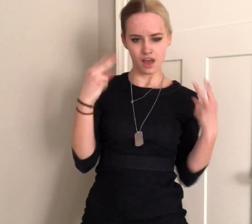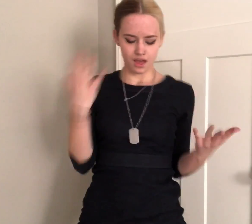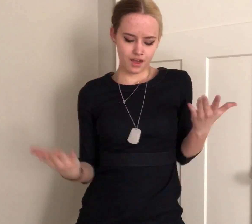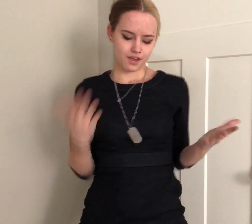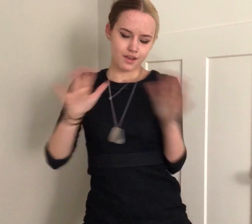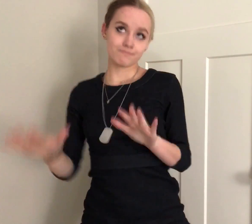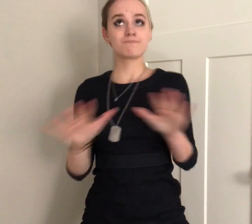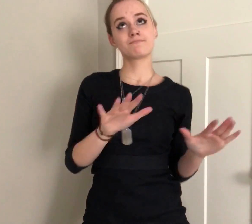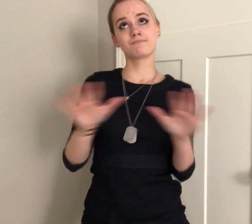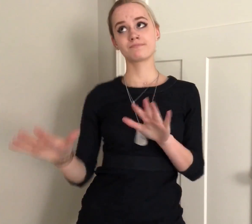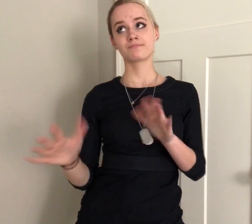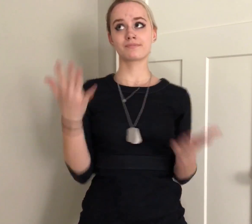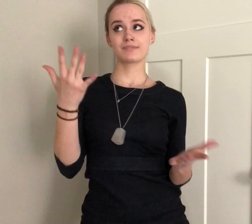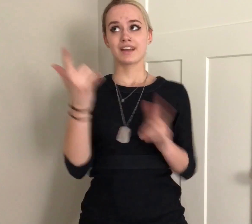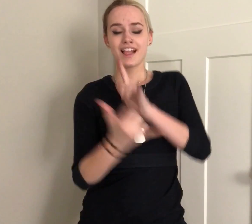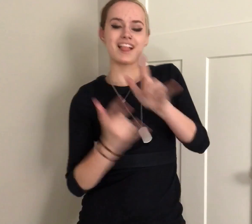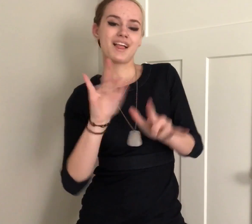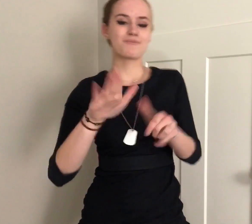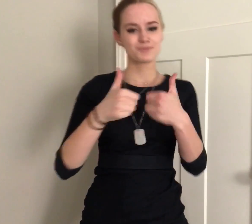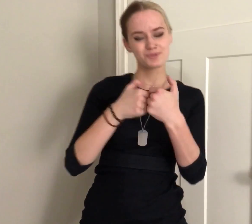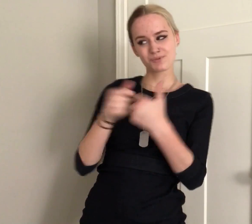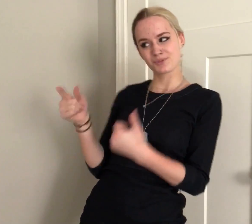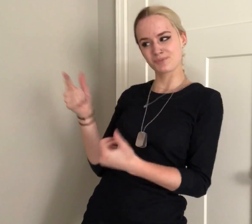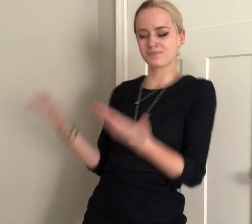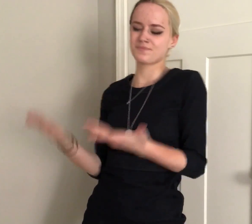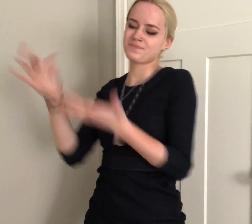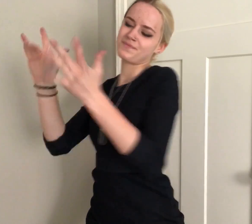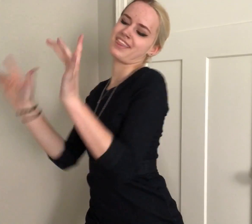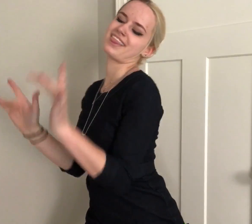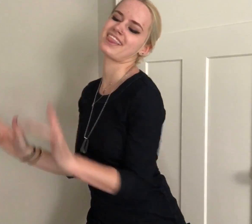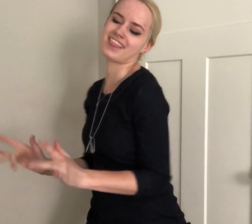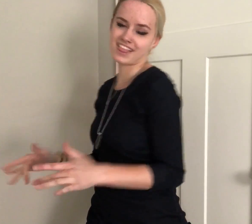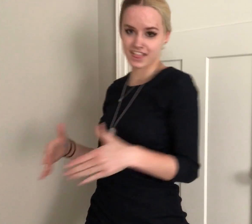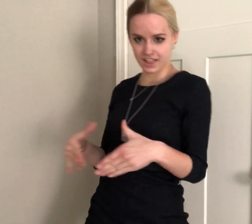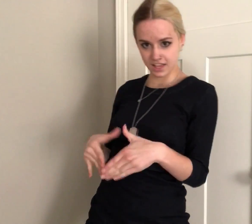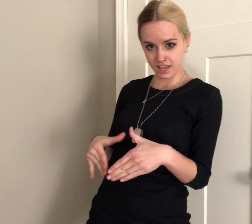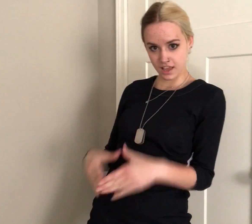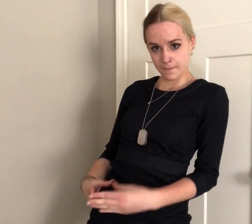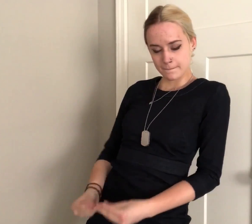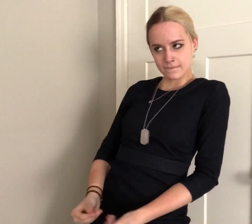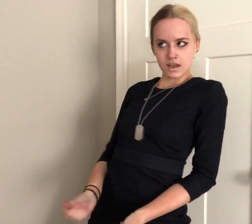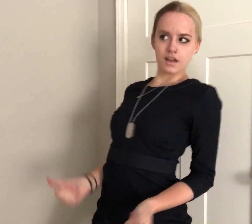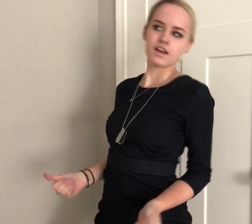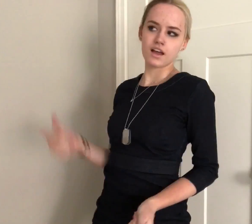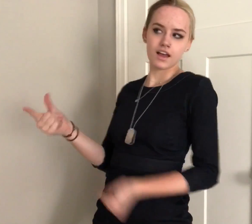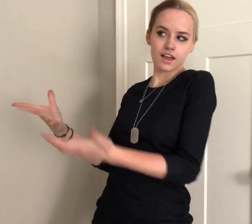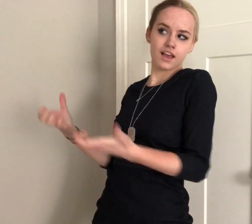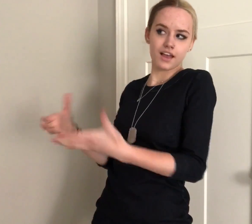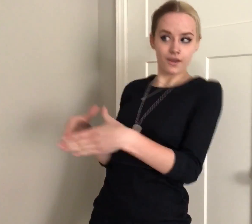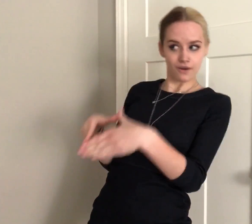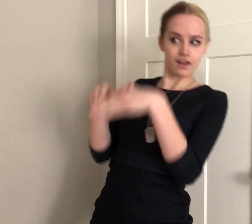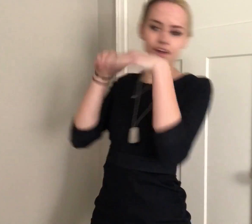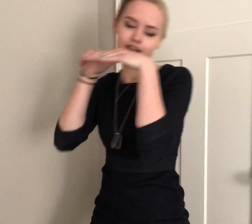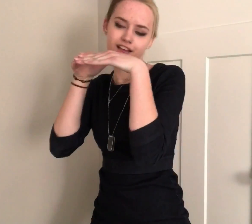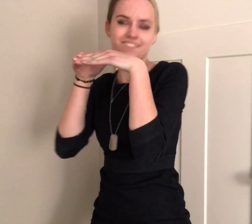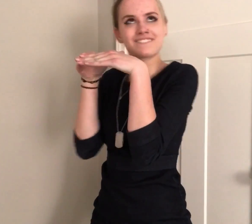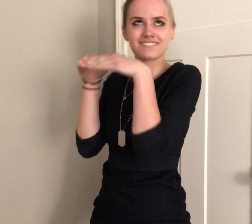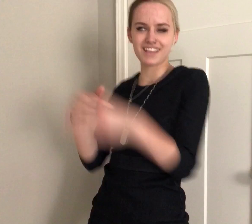Look, I might just chill in some Bape I might just chill with your boo I might just feel on your babe My pussy feel like a lake He wanna swim with his face